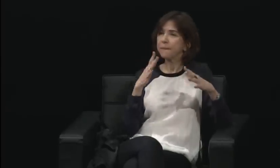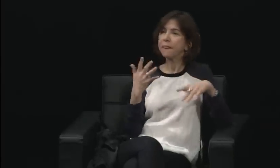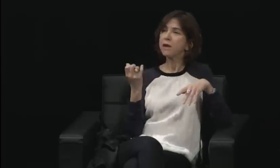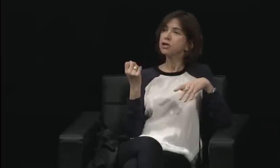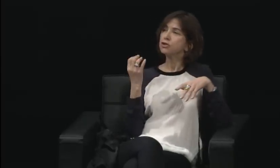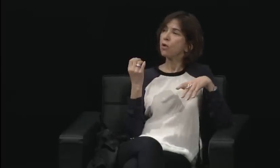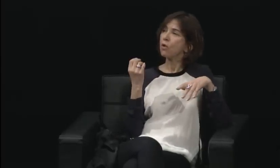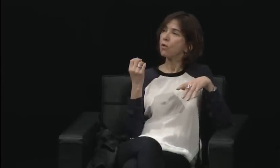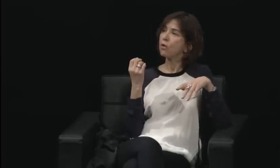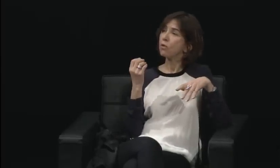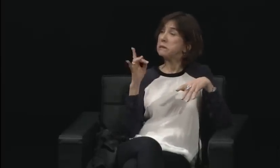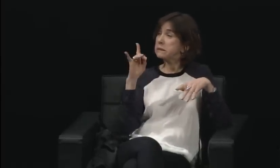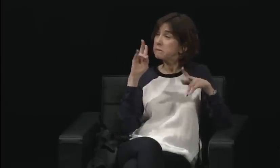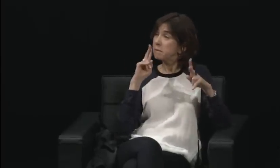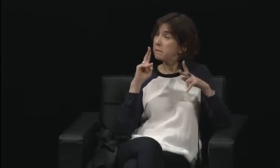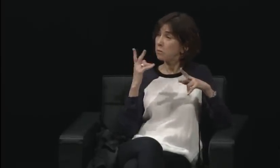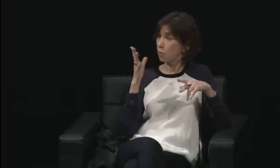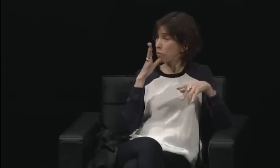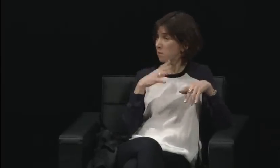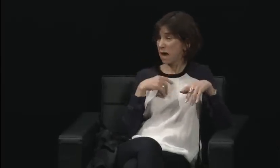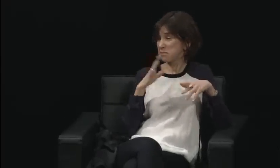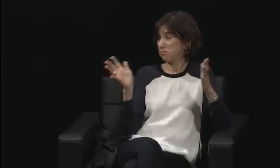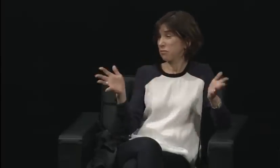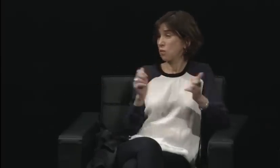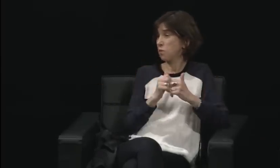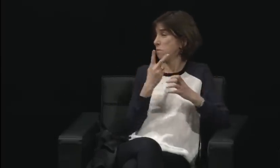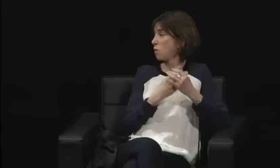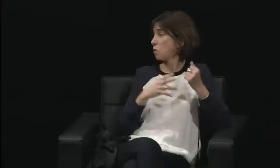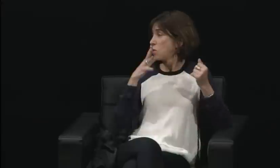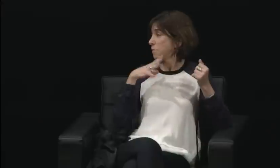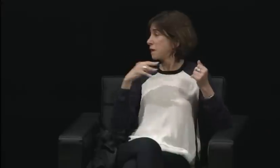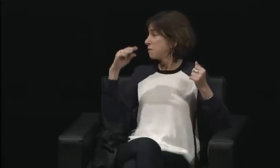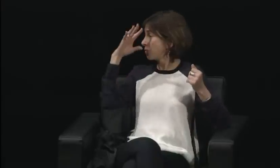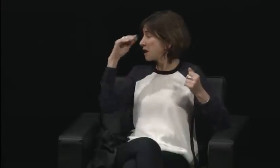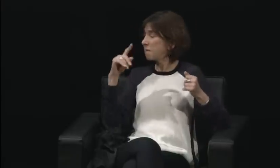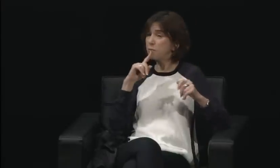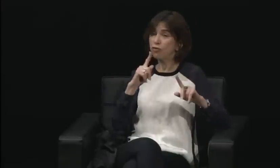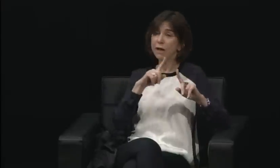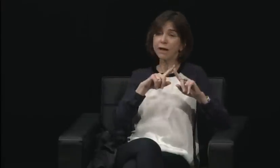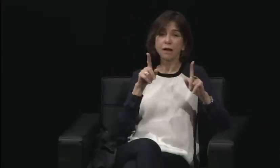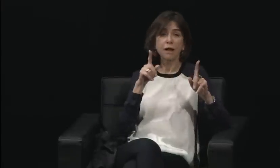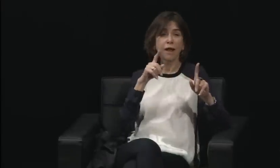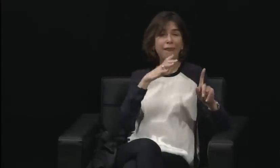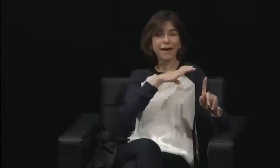there were daily meetings happening and so many ideas coming into the fore